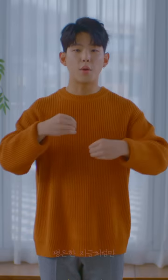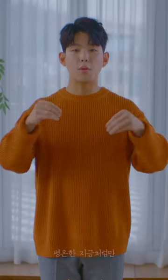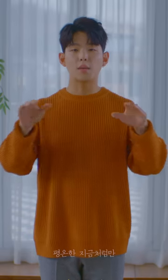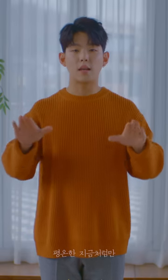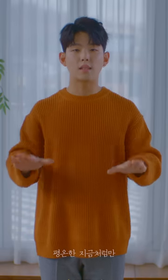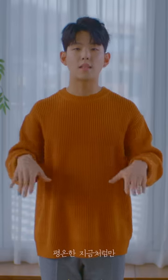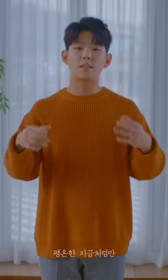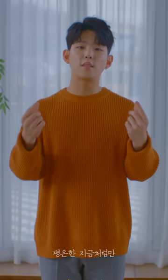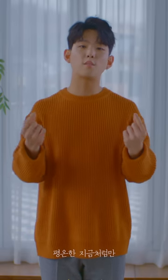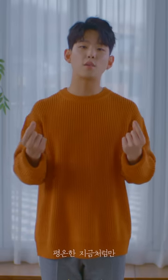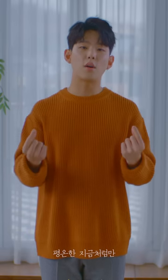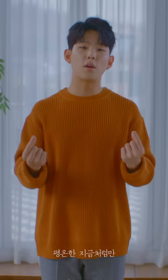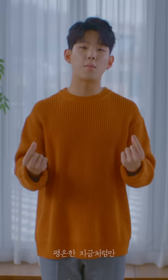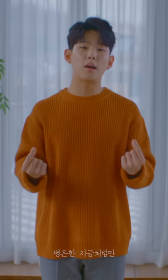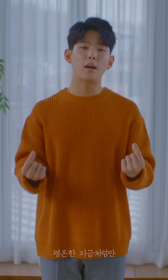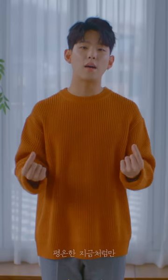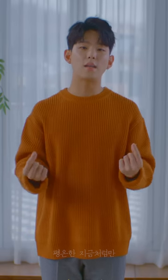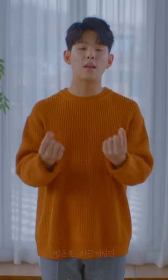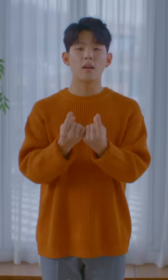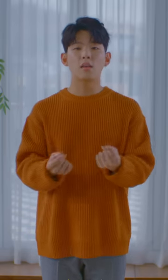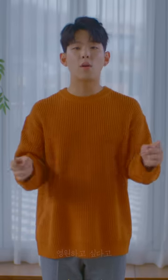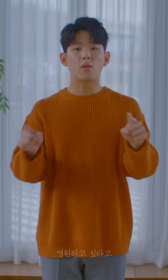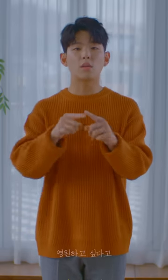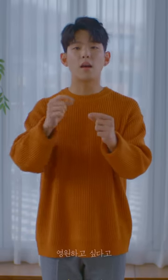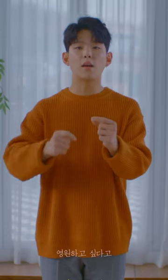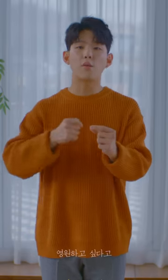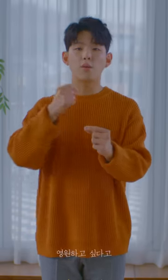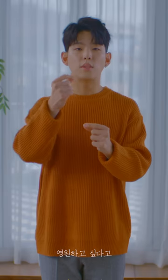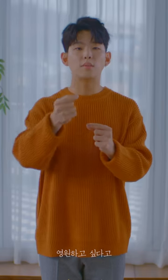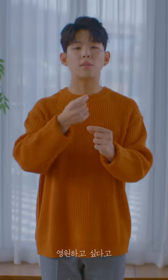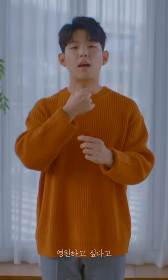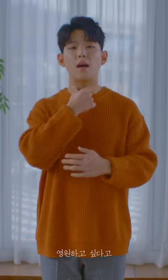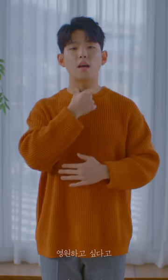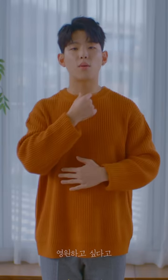Just like this serenity I wished it would last forever